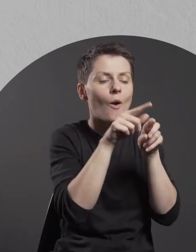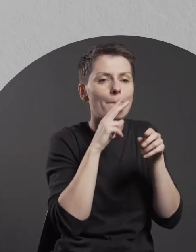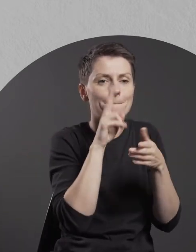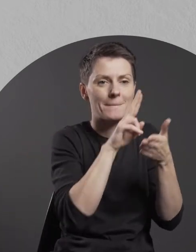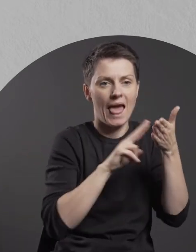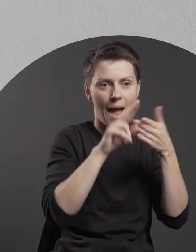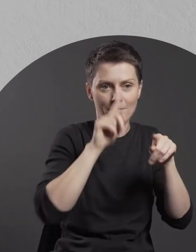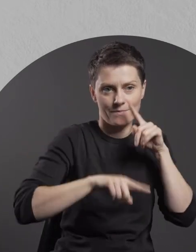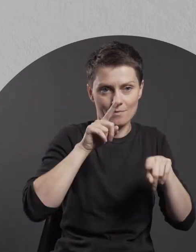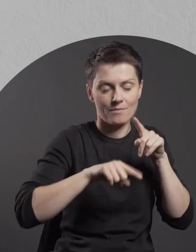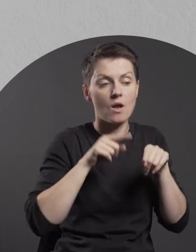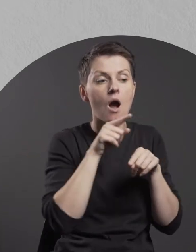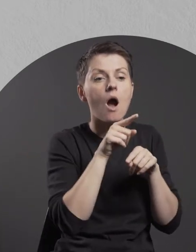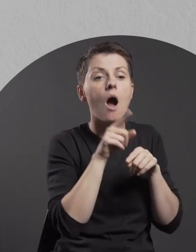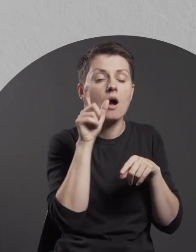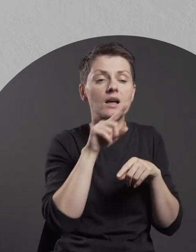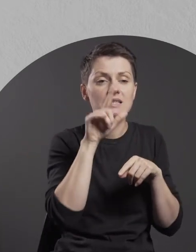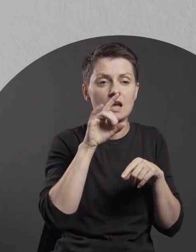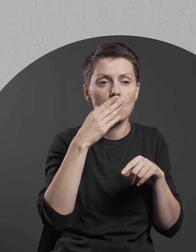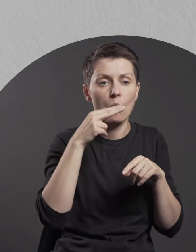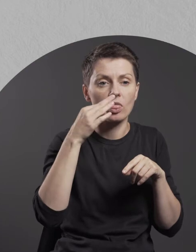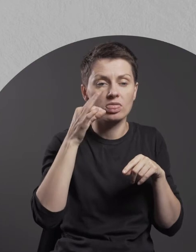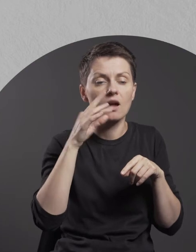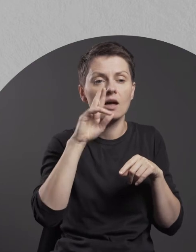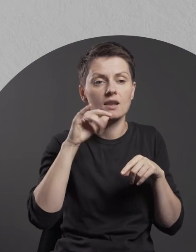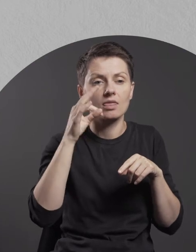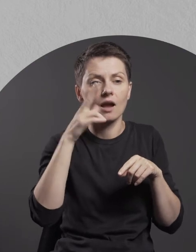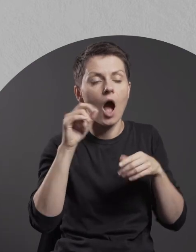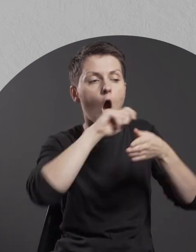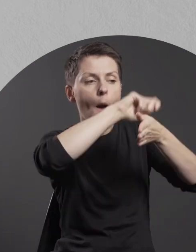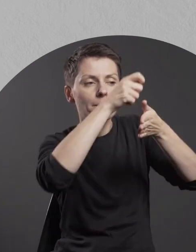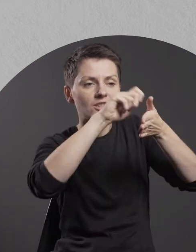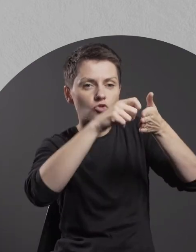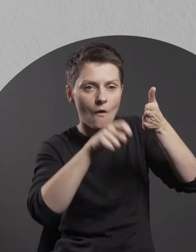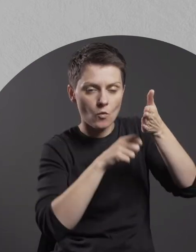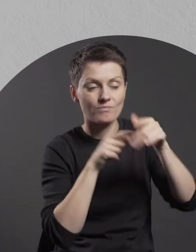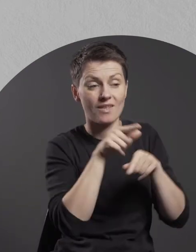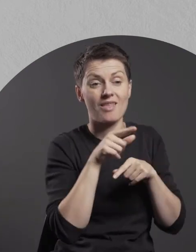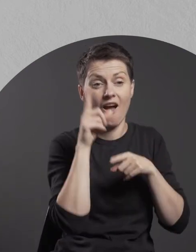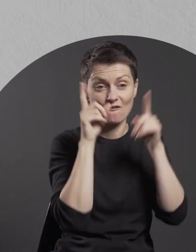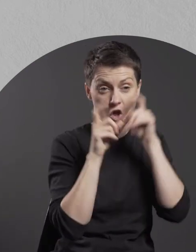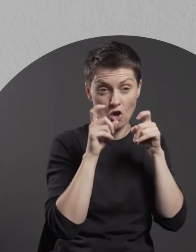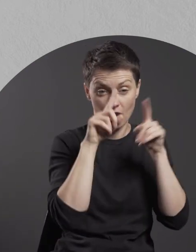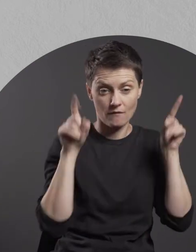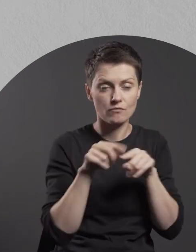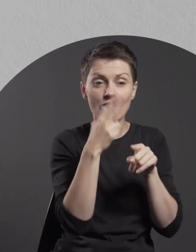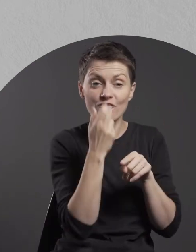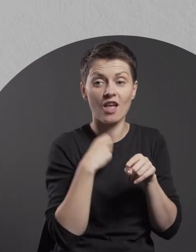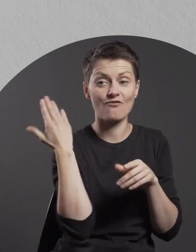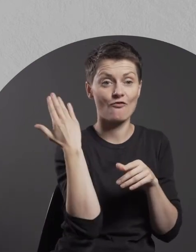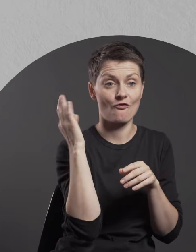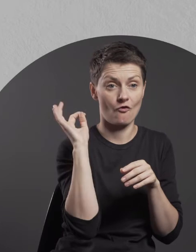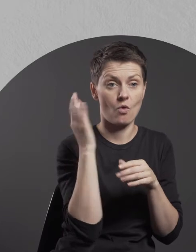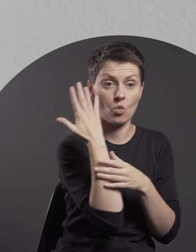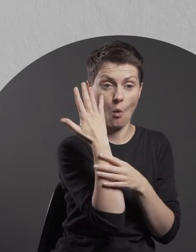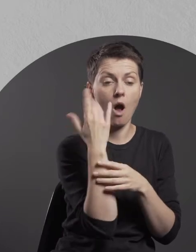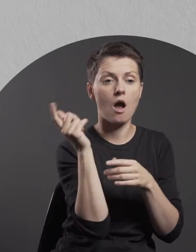around which Zbigniew Rytka draws circles – the photograph shows the artist holding a felt-pen.